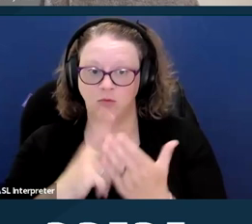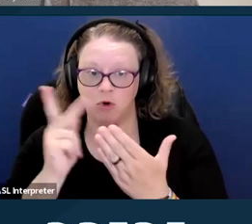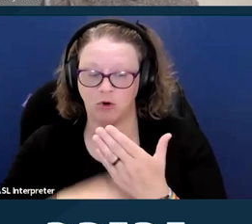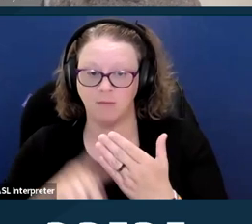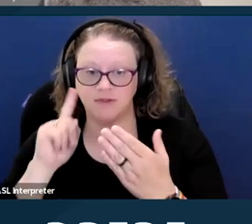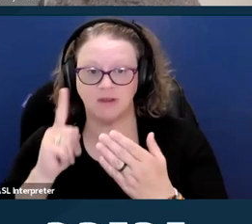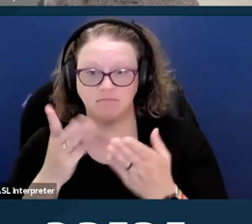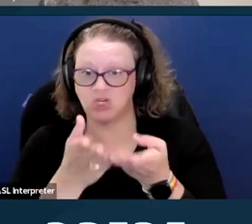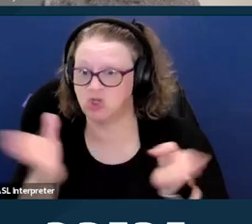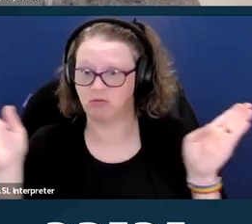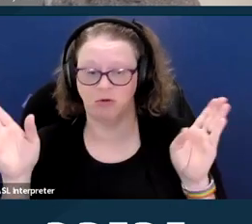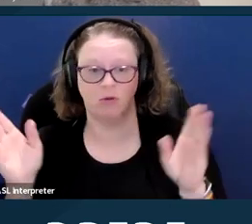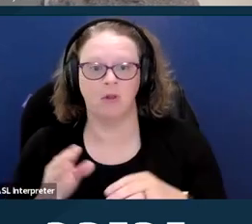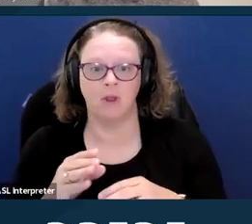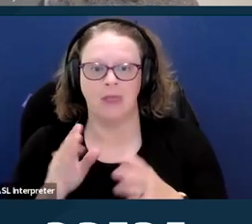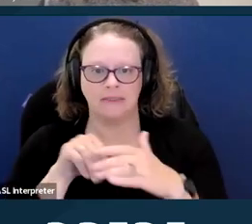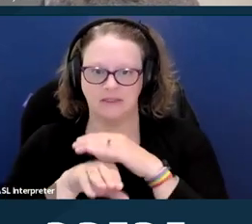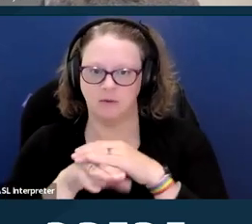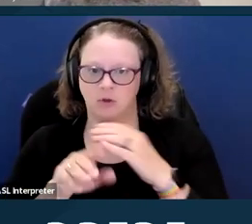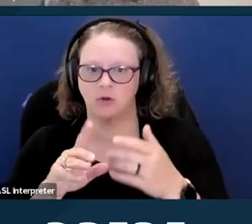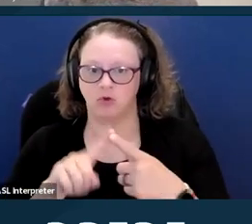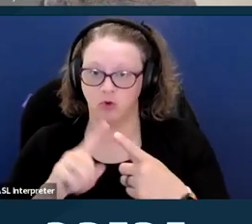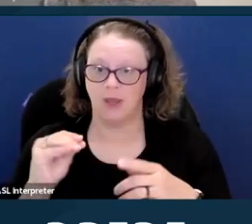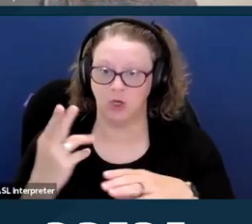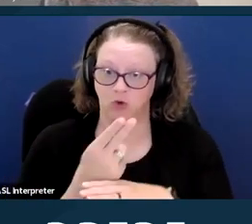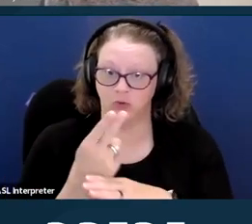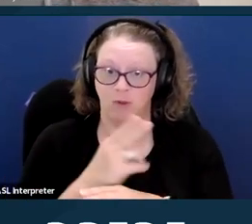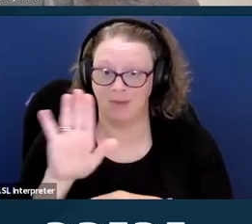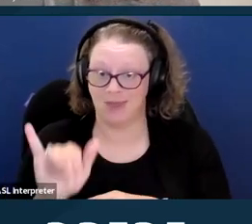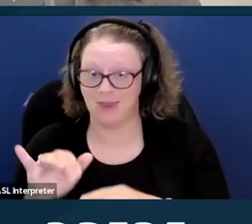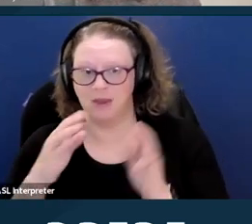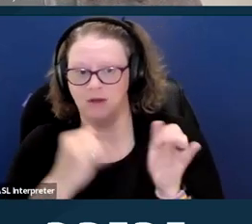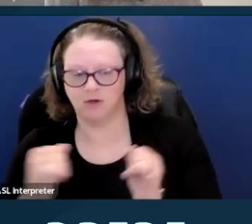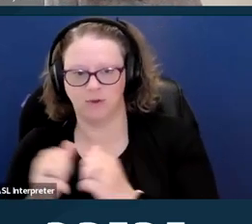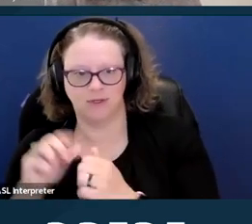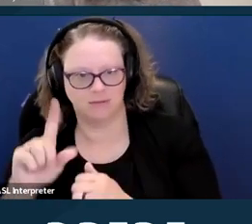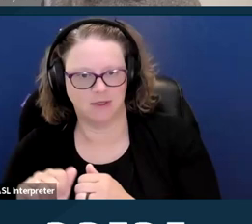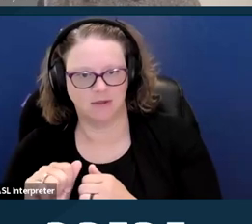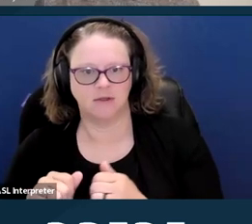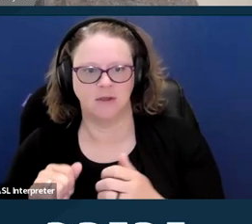And non-discrimination in this area includes removing architectural barriers